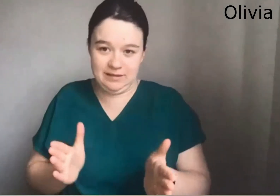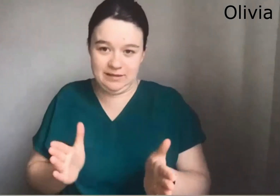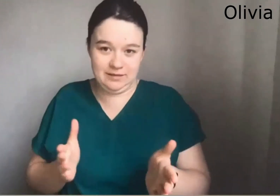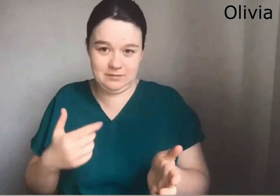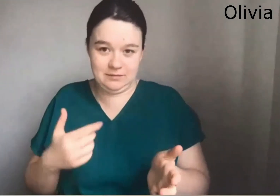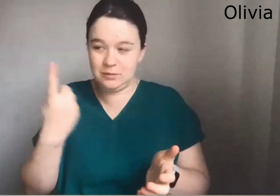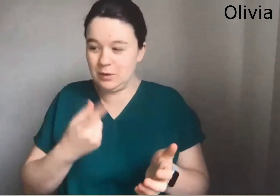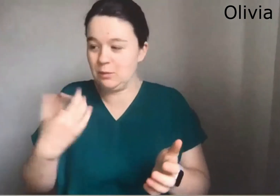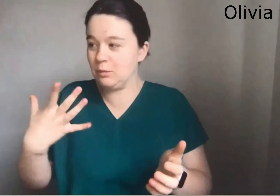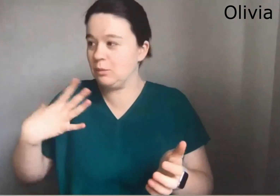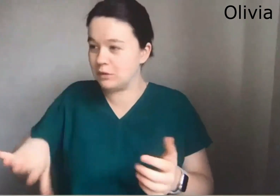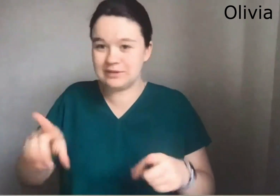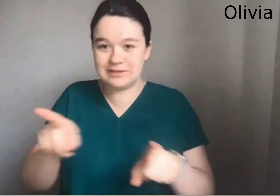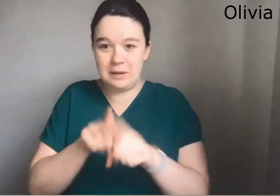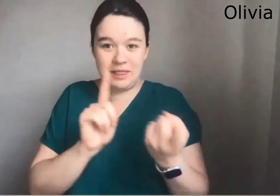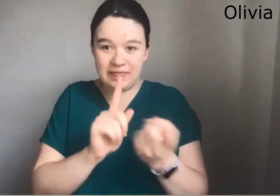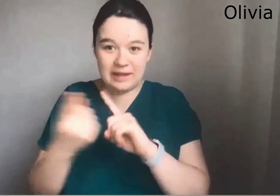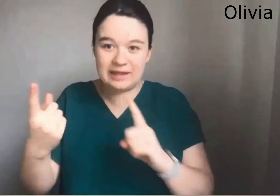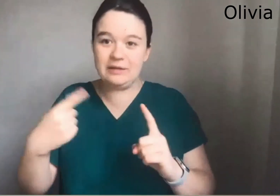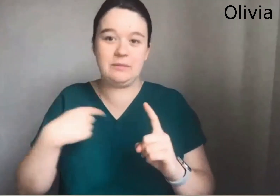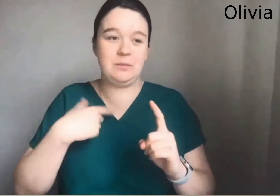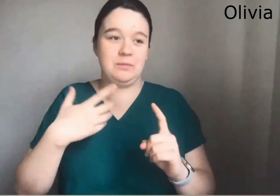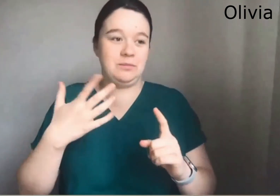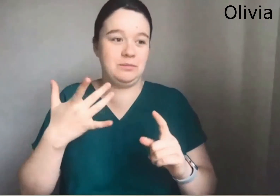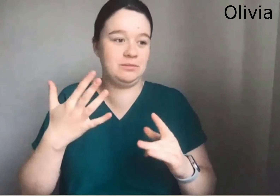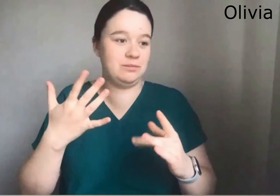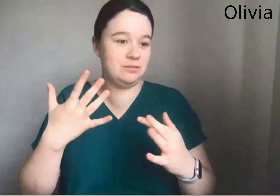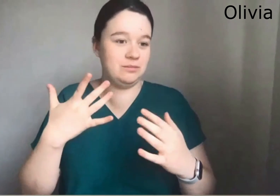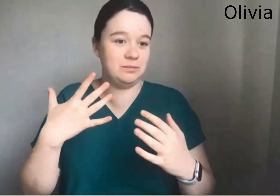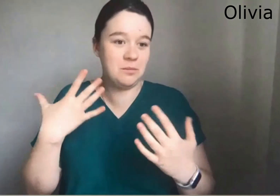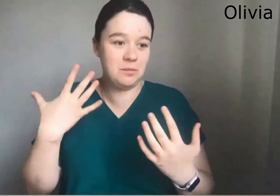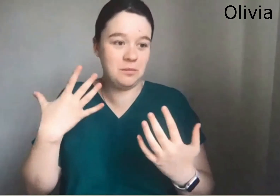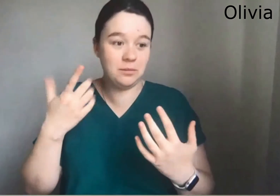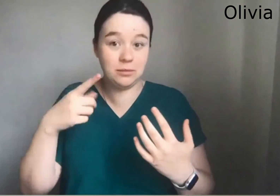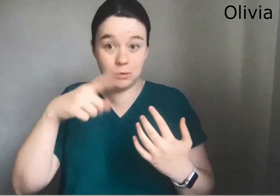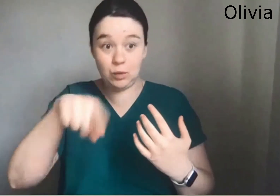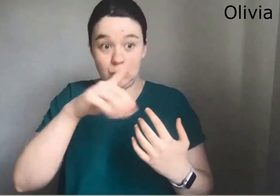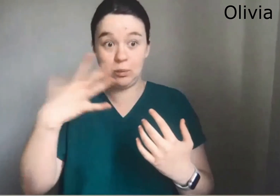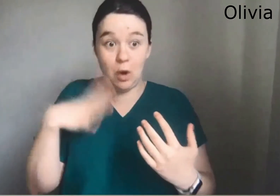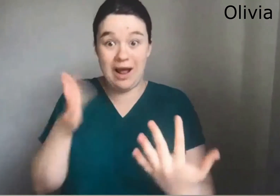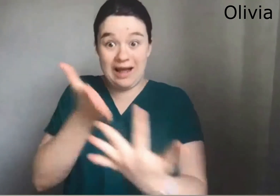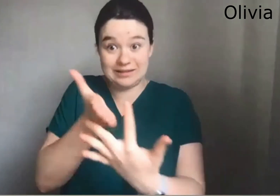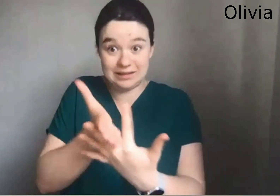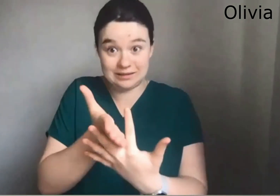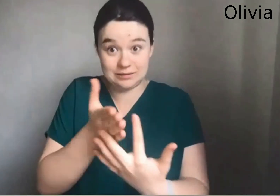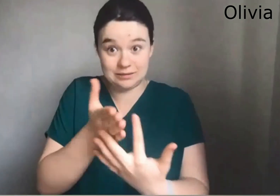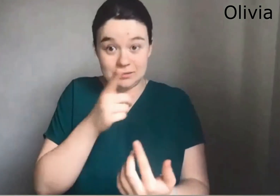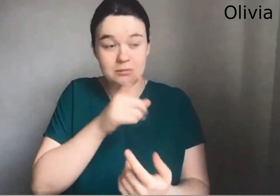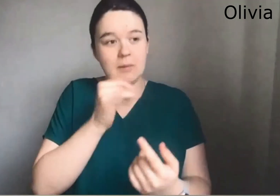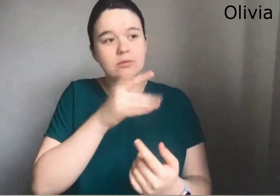That deaf people, we're all human we're the same we want the same thing uh